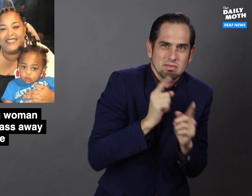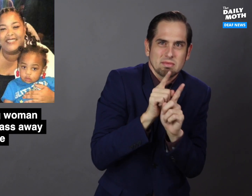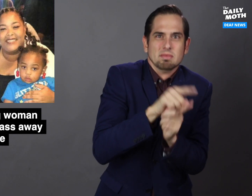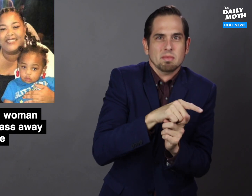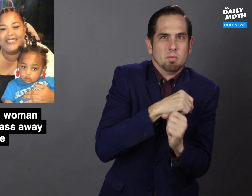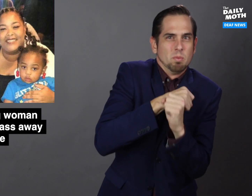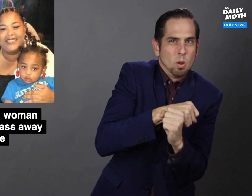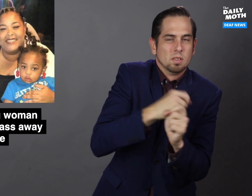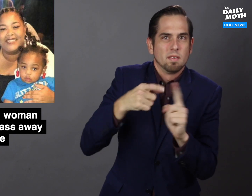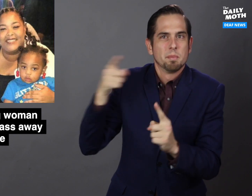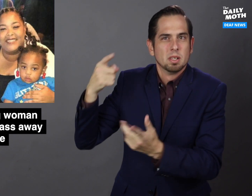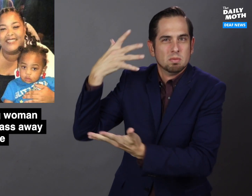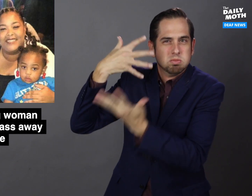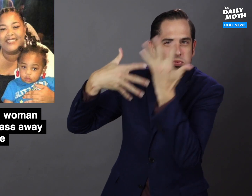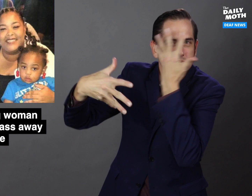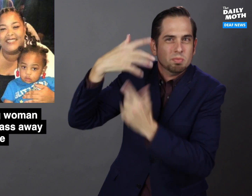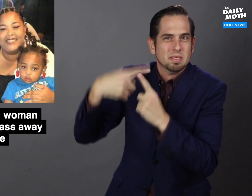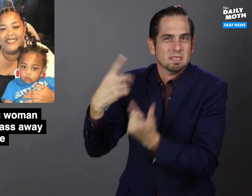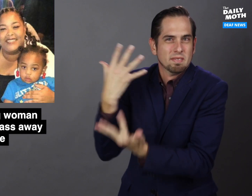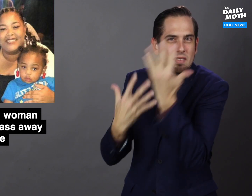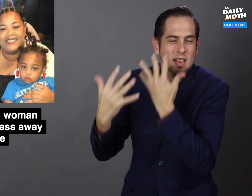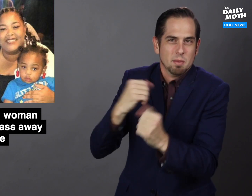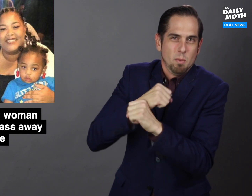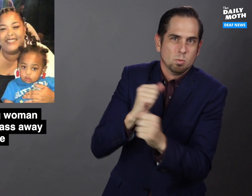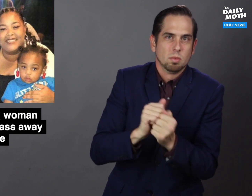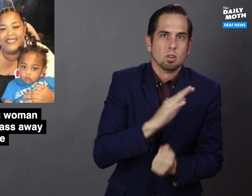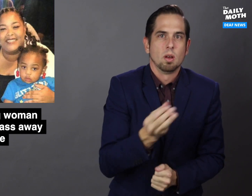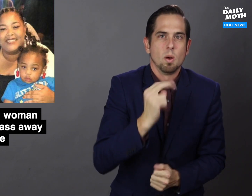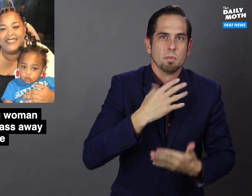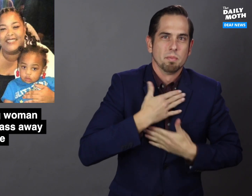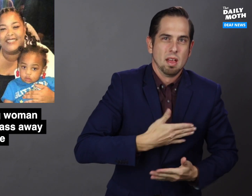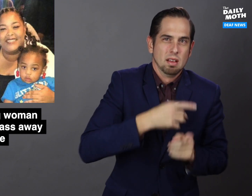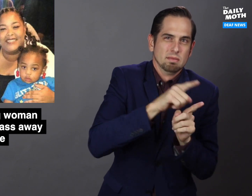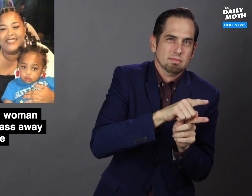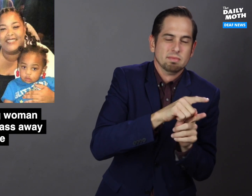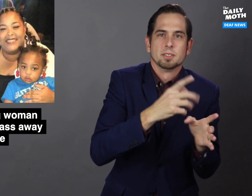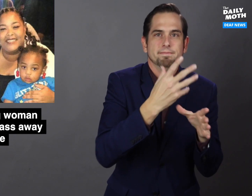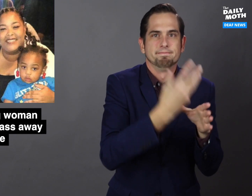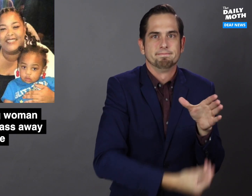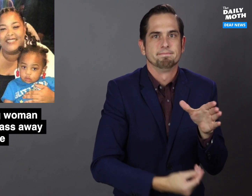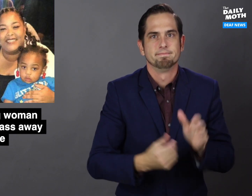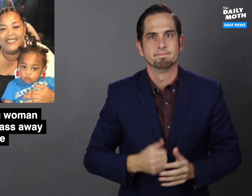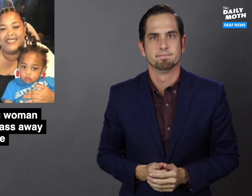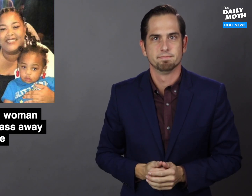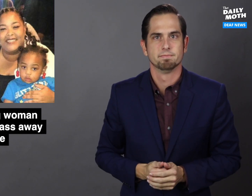protected her from the smoke and flames with her own body.